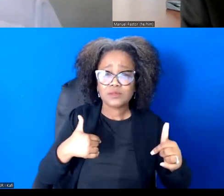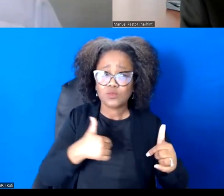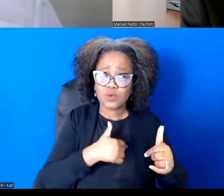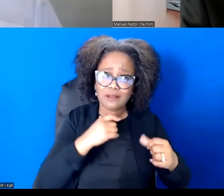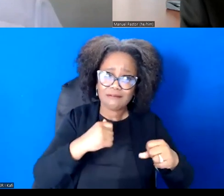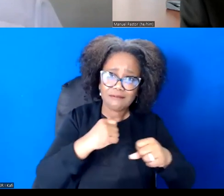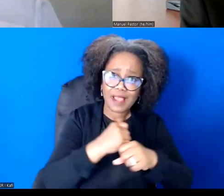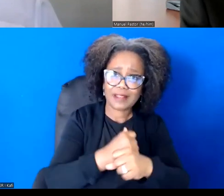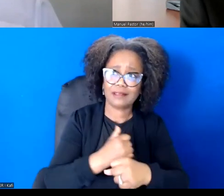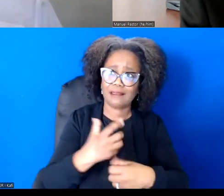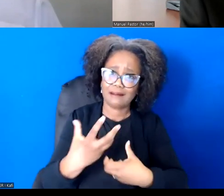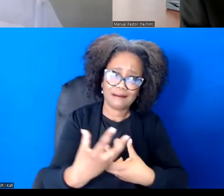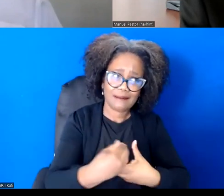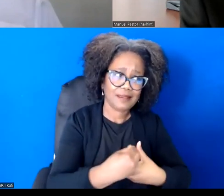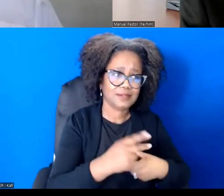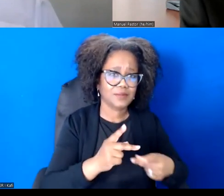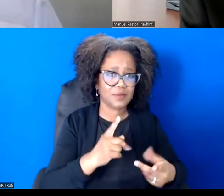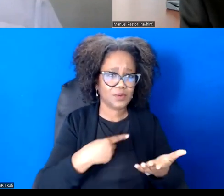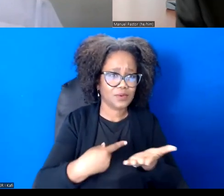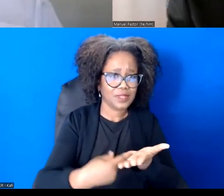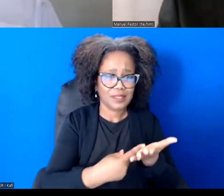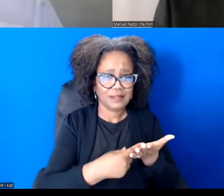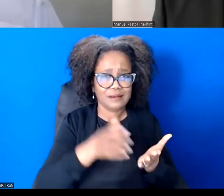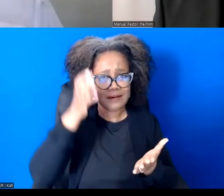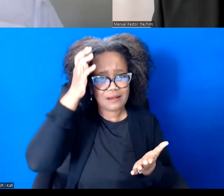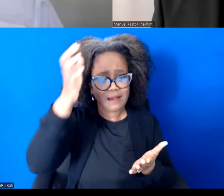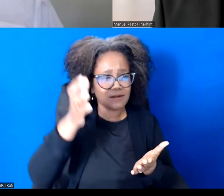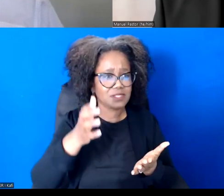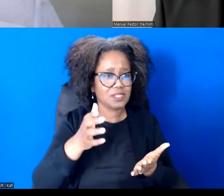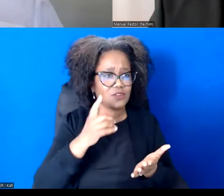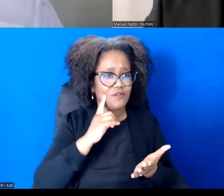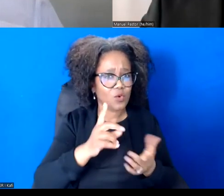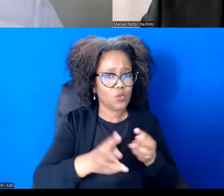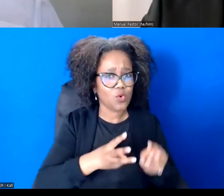And we remember we're fighting for a world where all belong, including those we're fighting against.